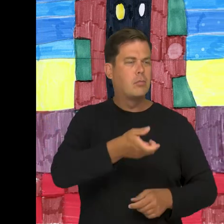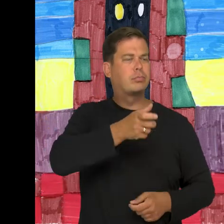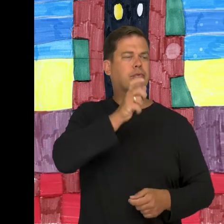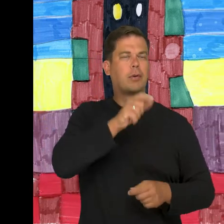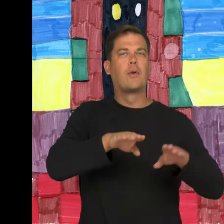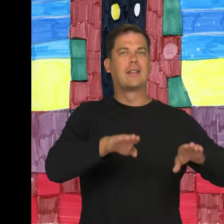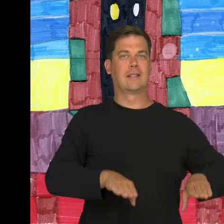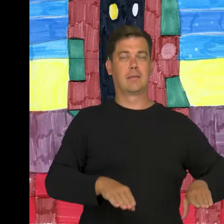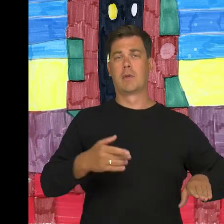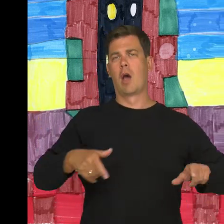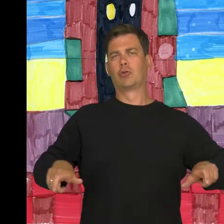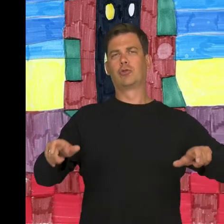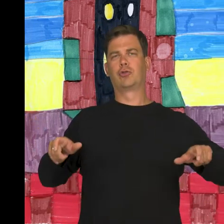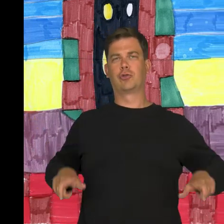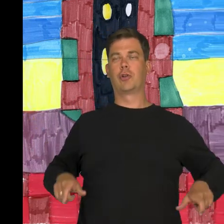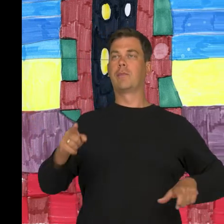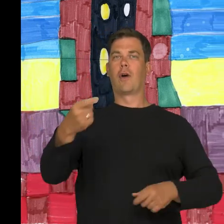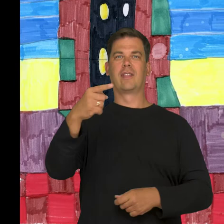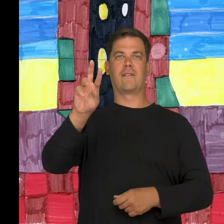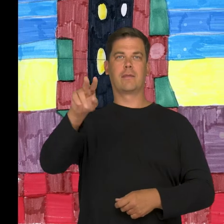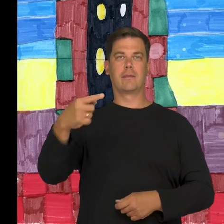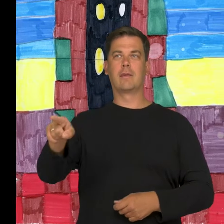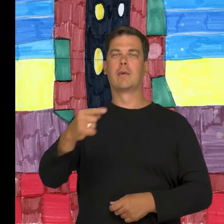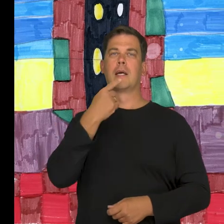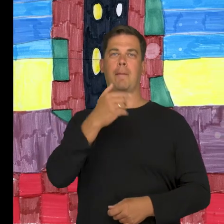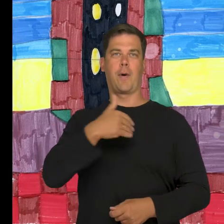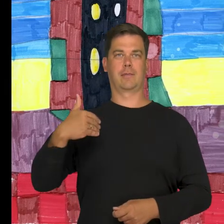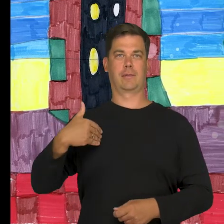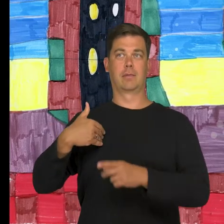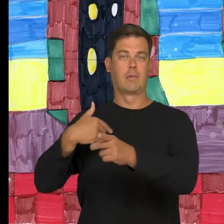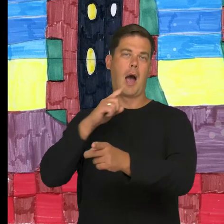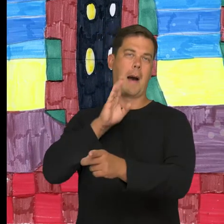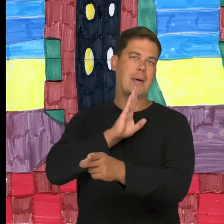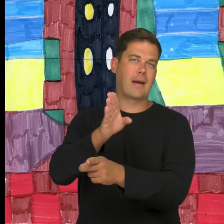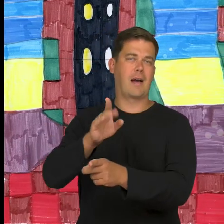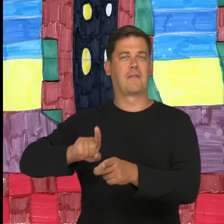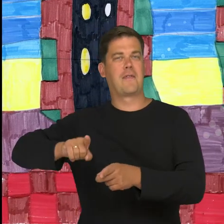I sit in my armchair, watch DVD with Polish voiceover mainly American and French movies.